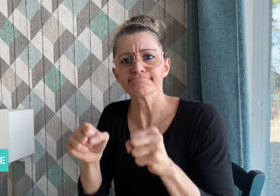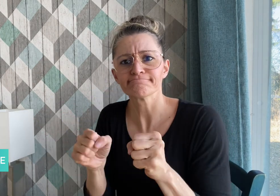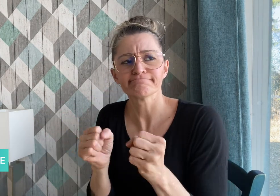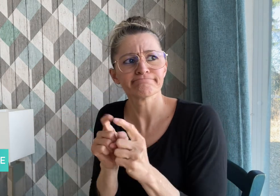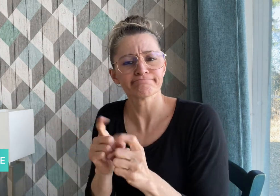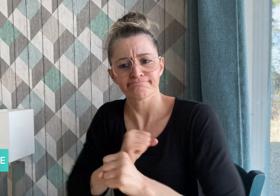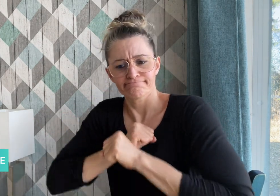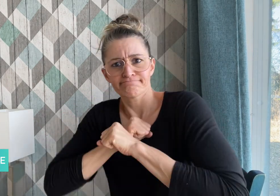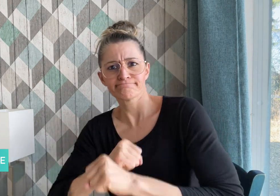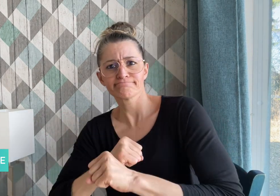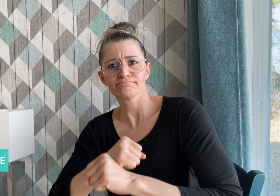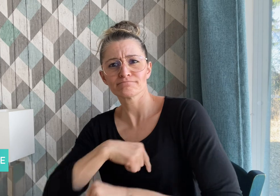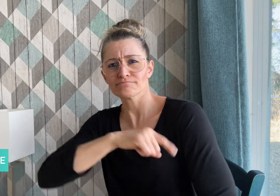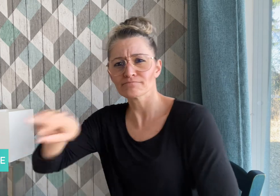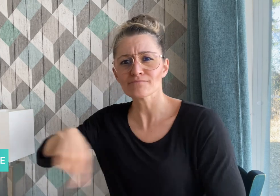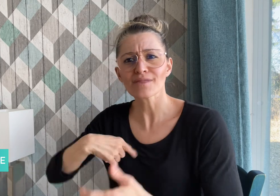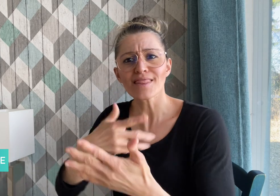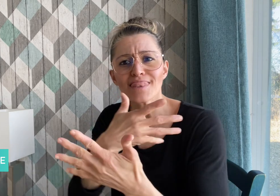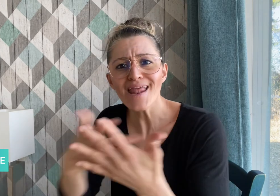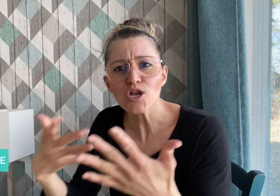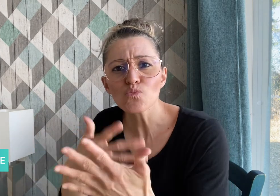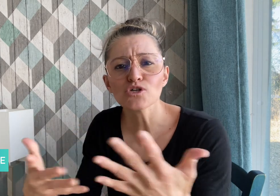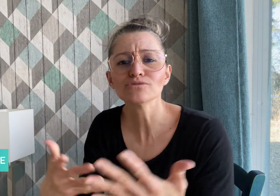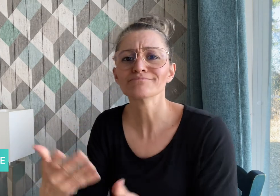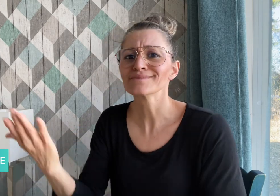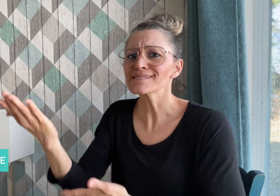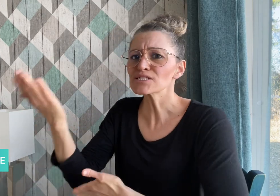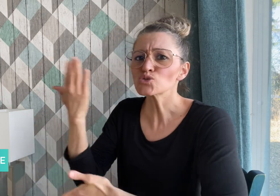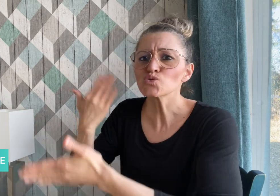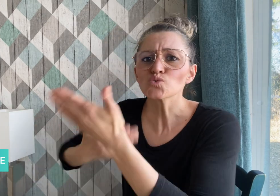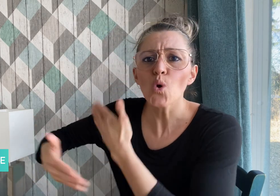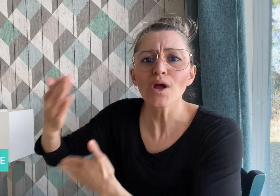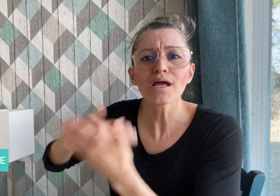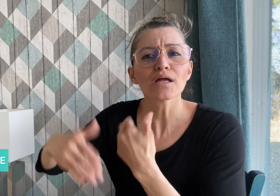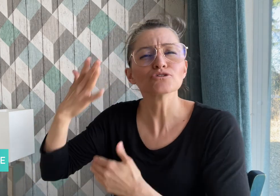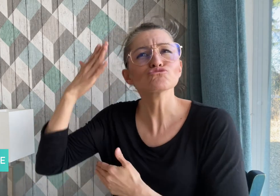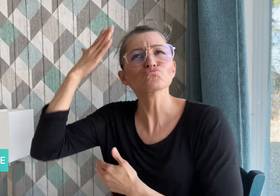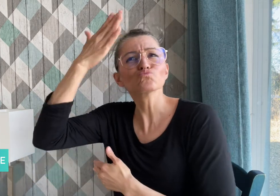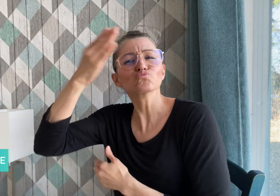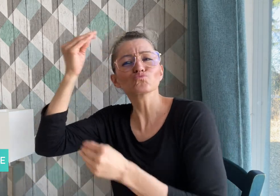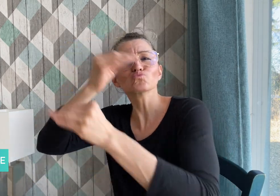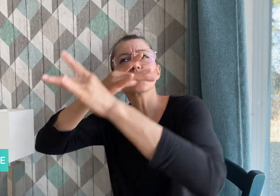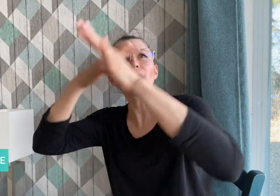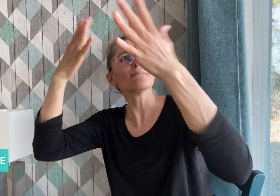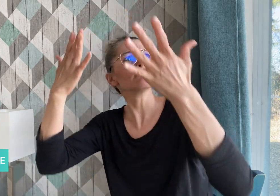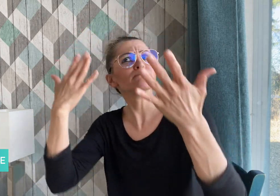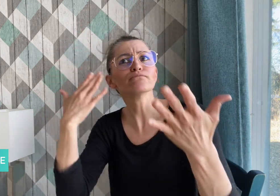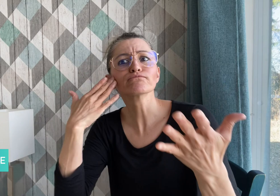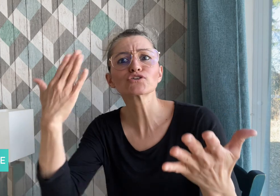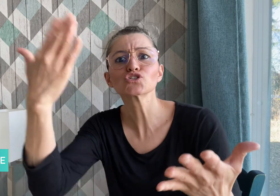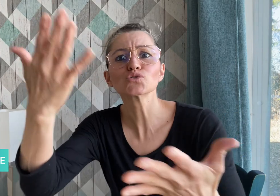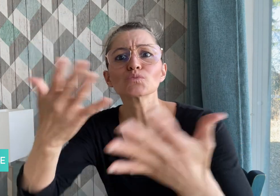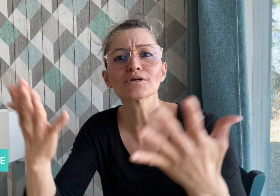and our dreams in the future". The book talks